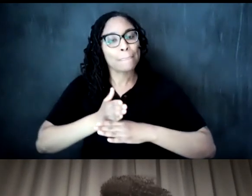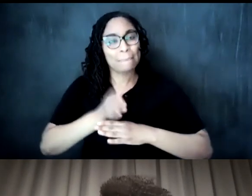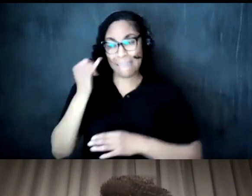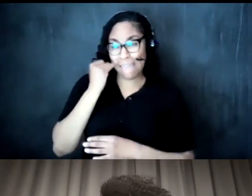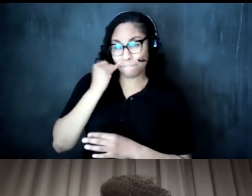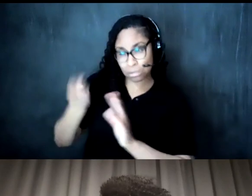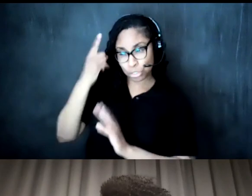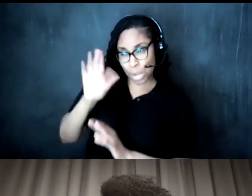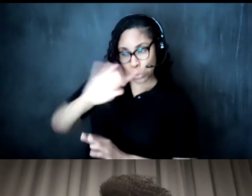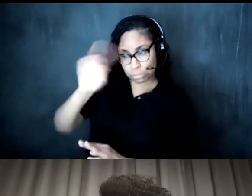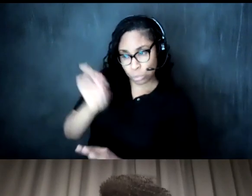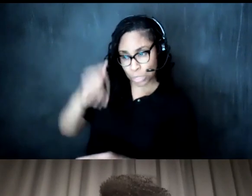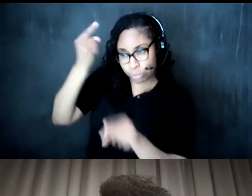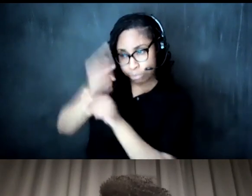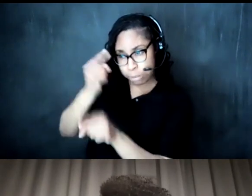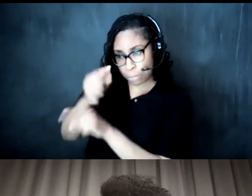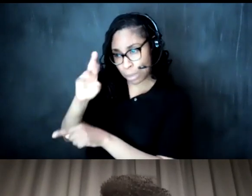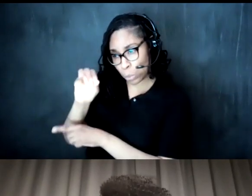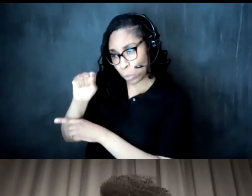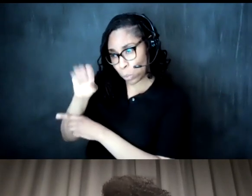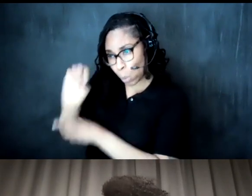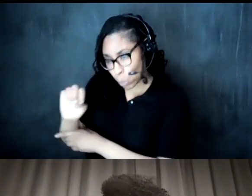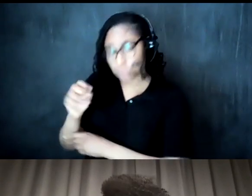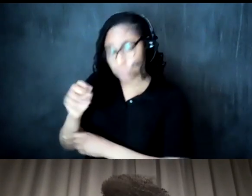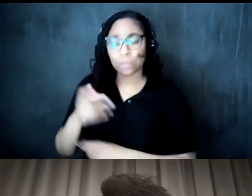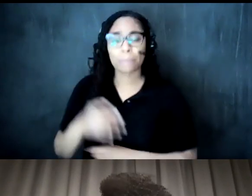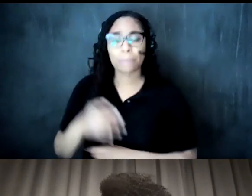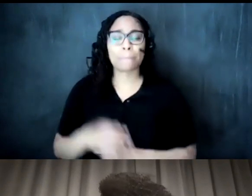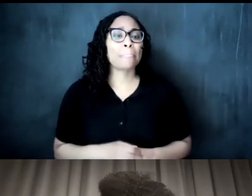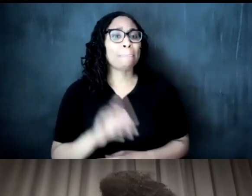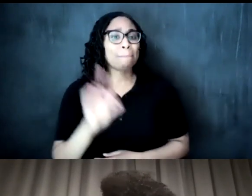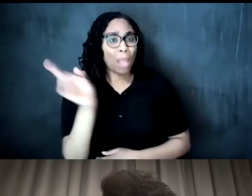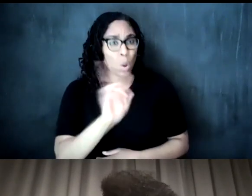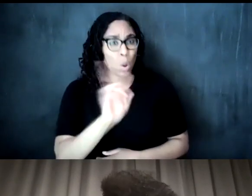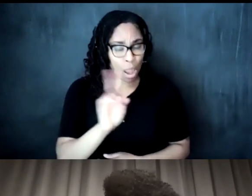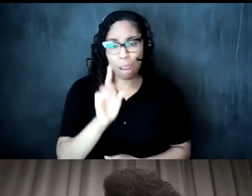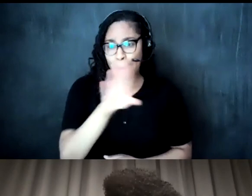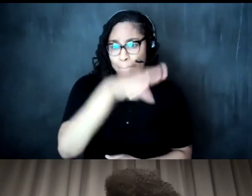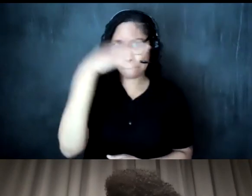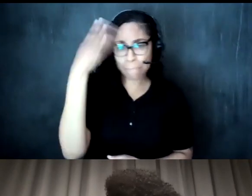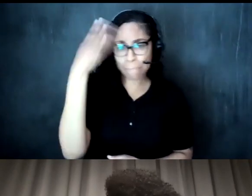where not not only where are the black us artists but how we're making sure that we do right by them